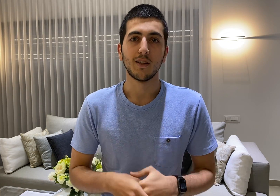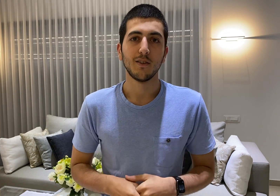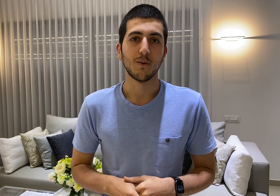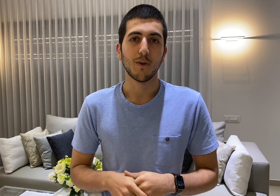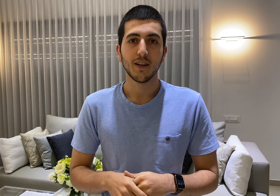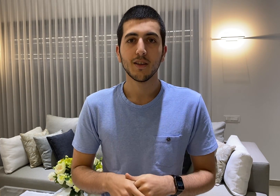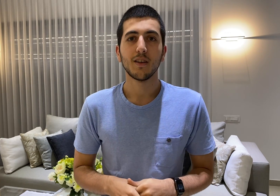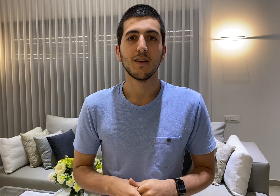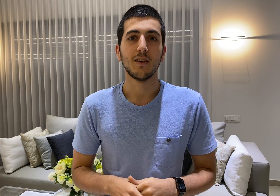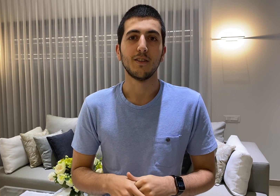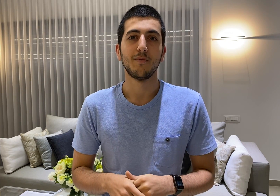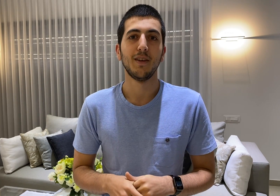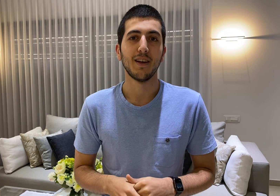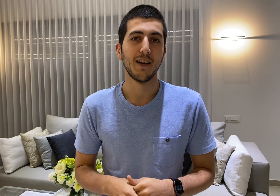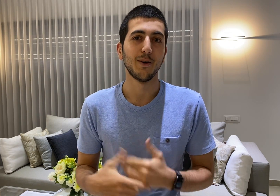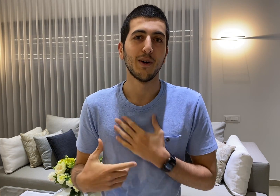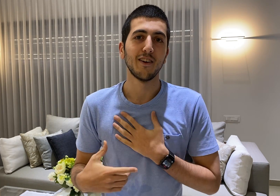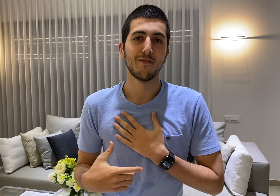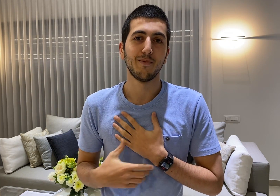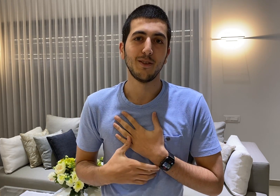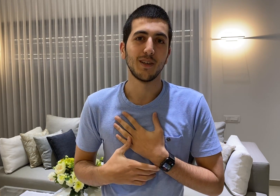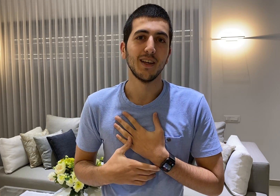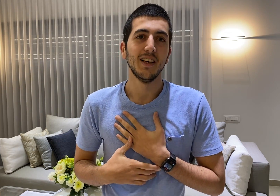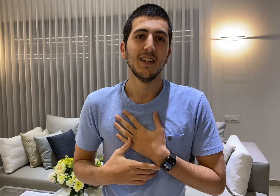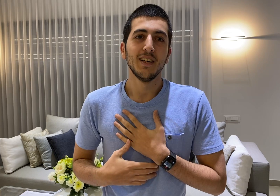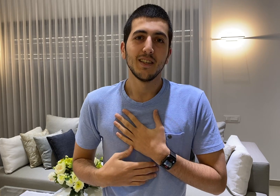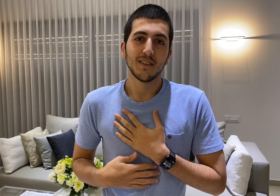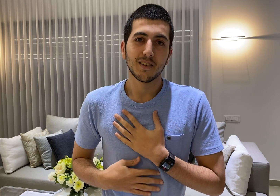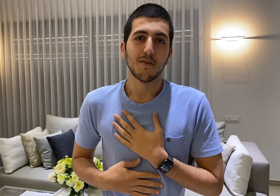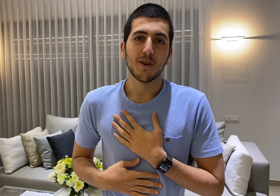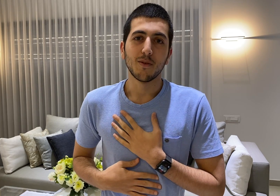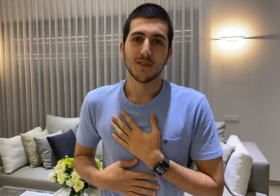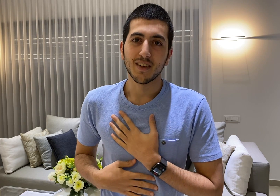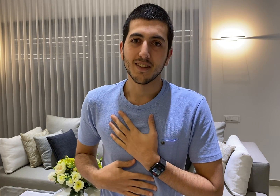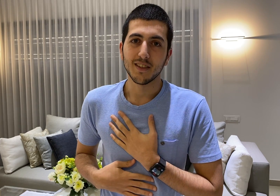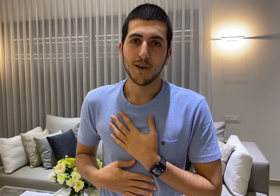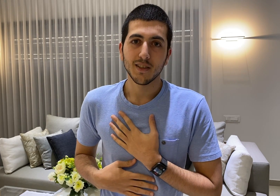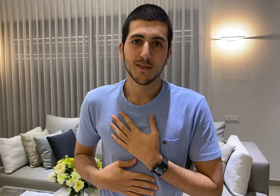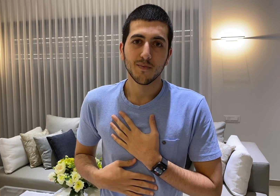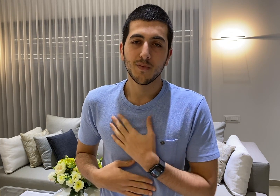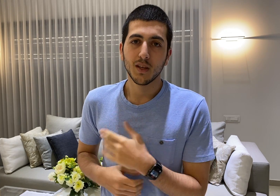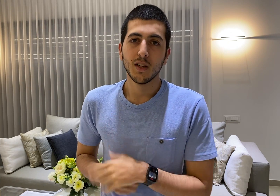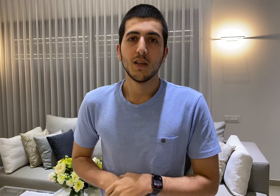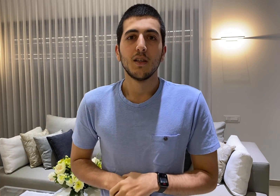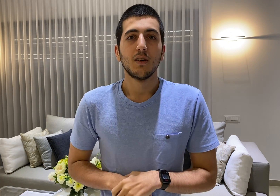you're writing I know I've been doing some problems like this in the past so